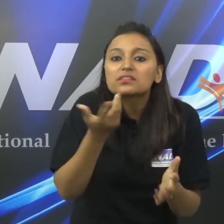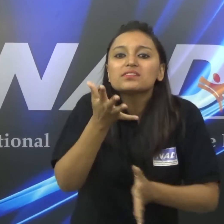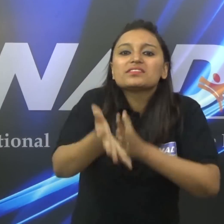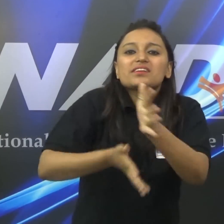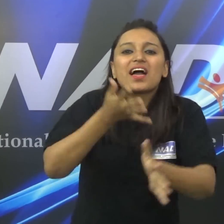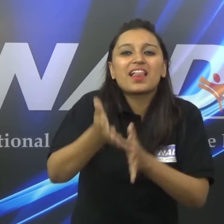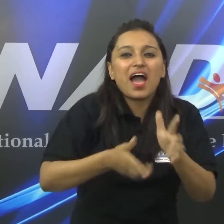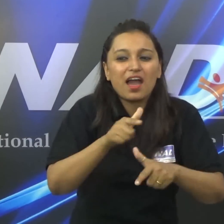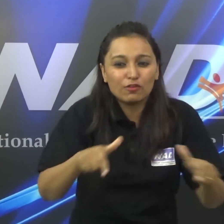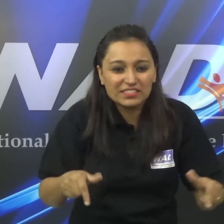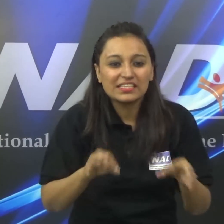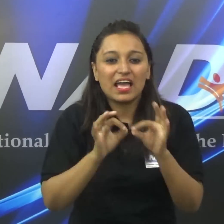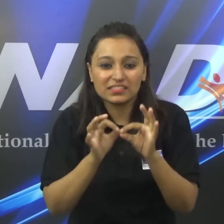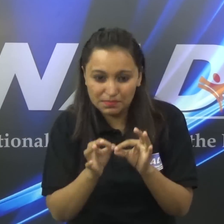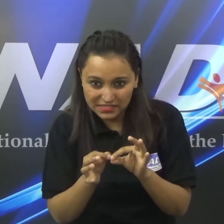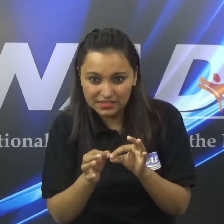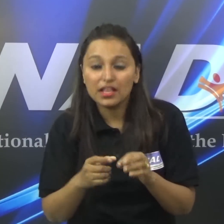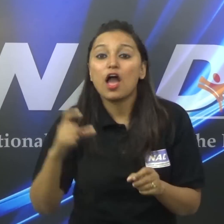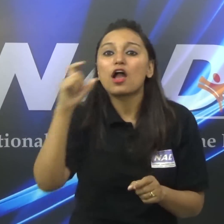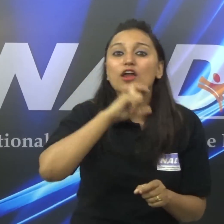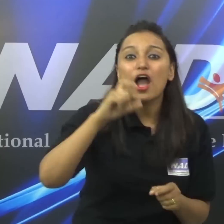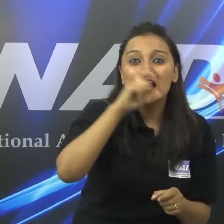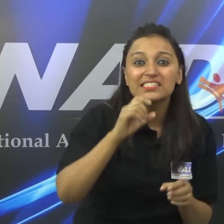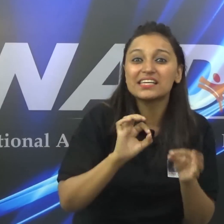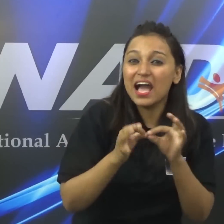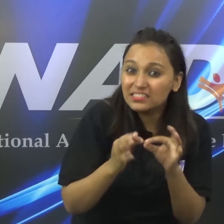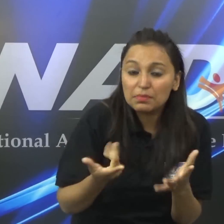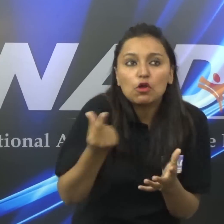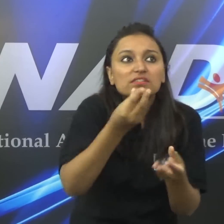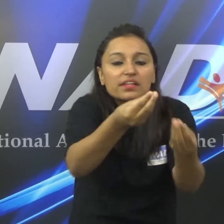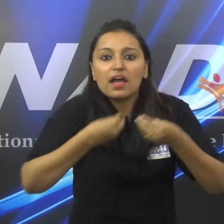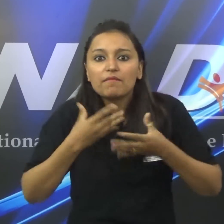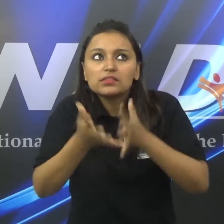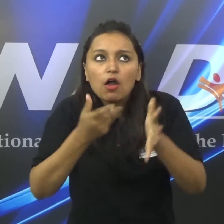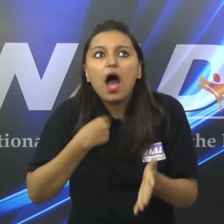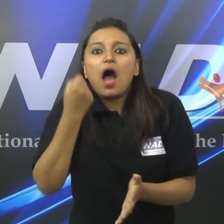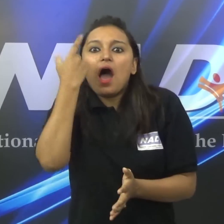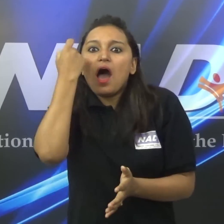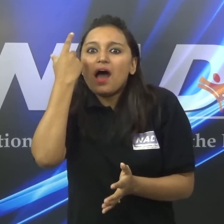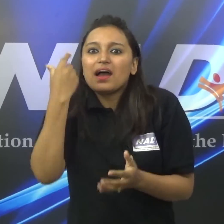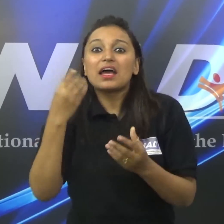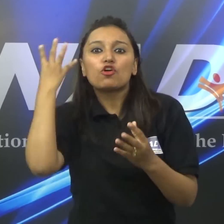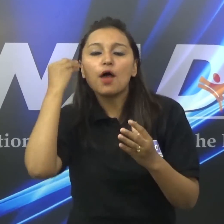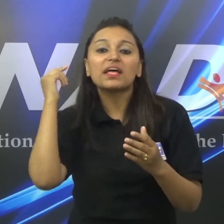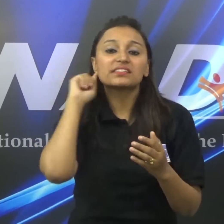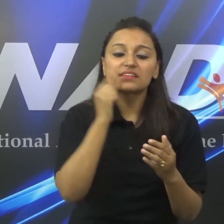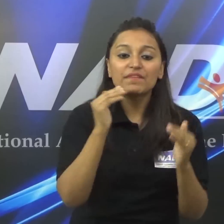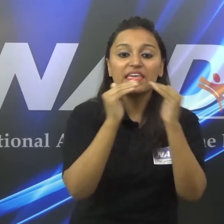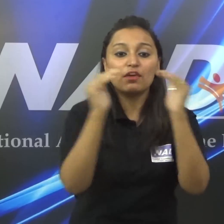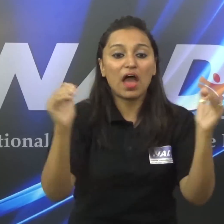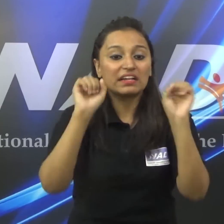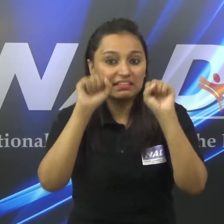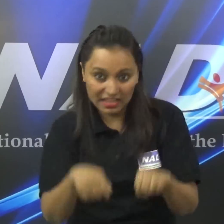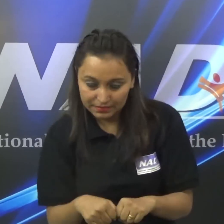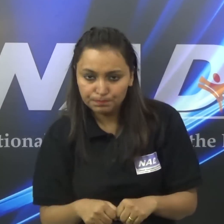Use the Sign Language. There is a need of interpreters in colleges so that deaf people become equal to hearing people.